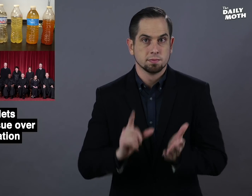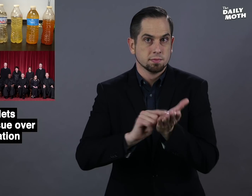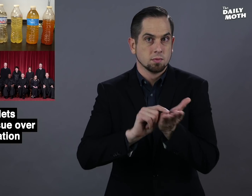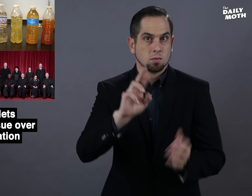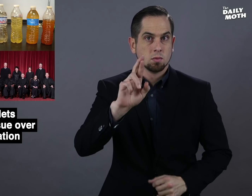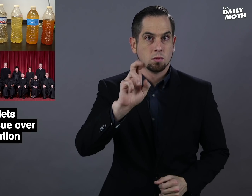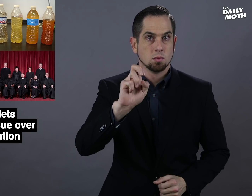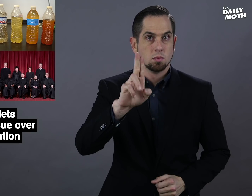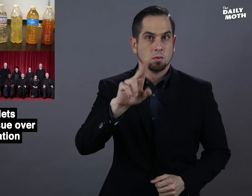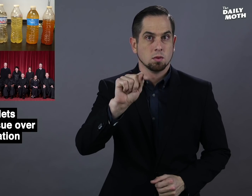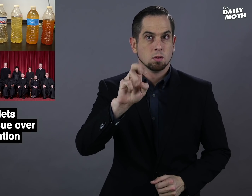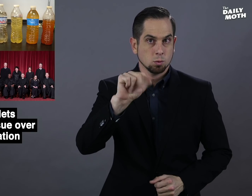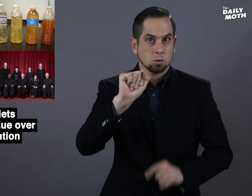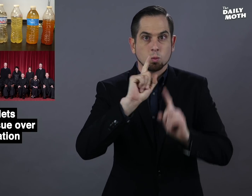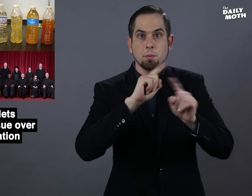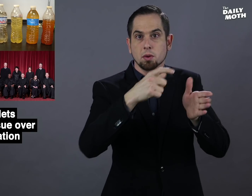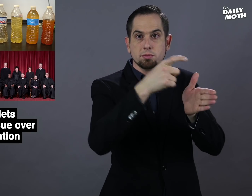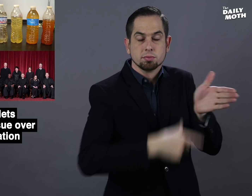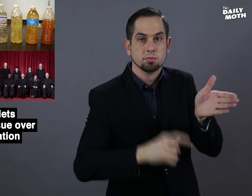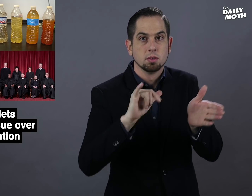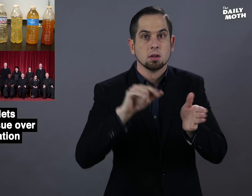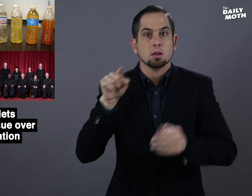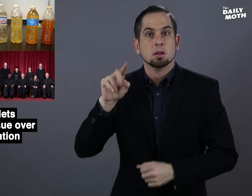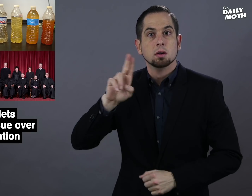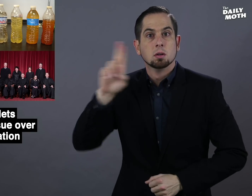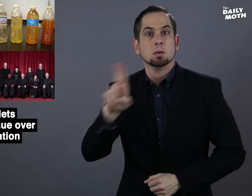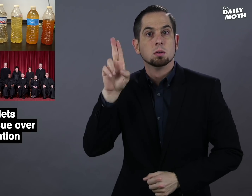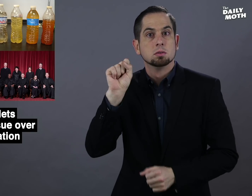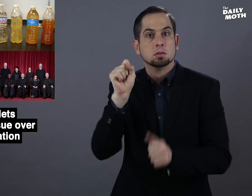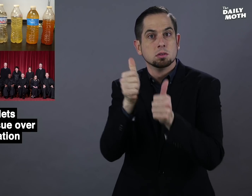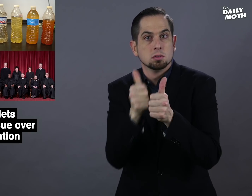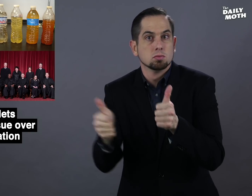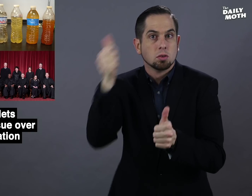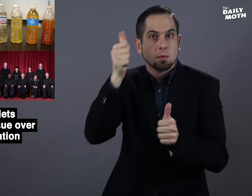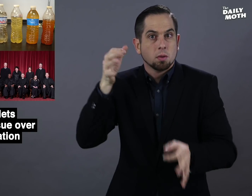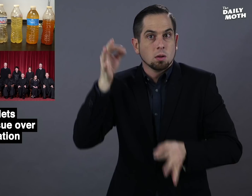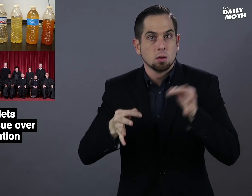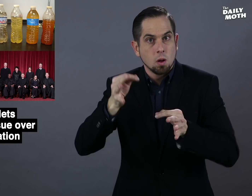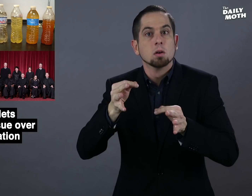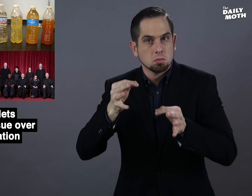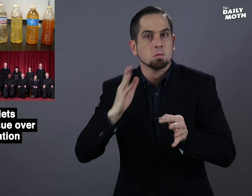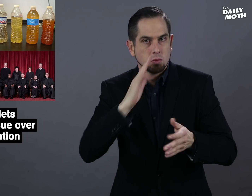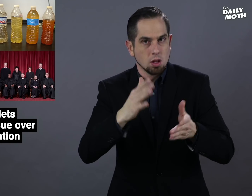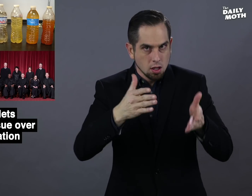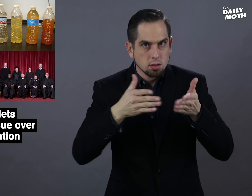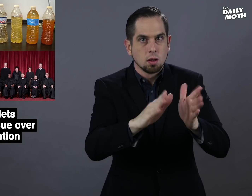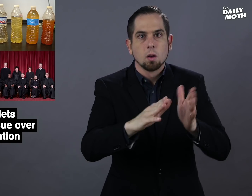Reuters reported that the U.S. Supreme Court will allow